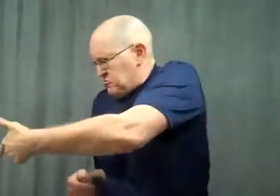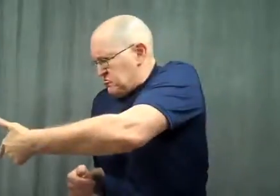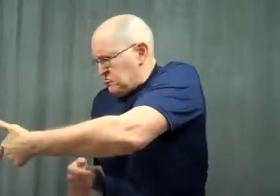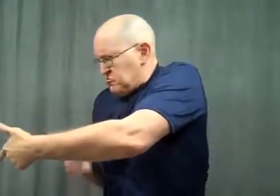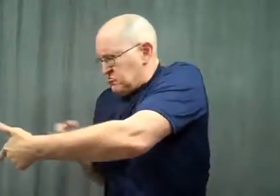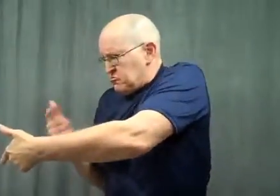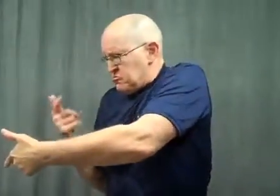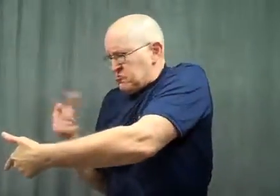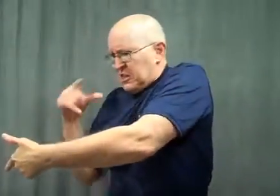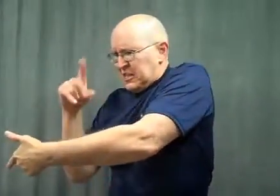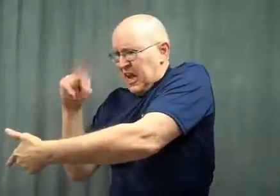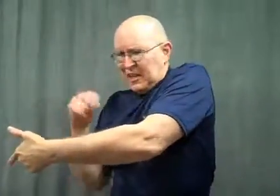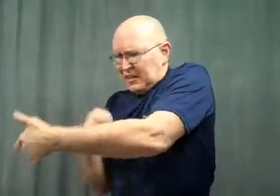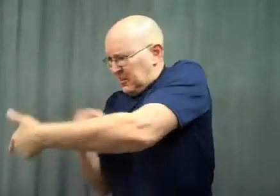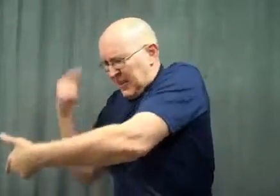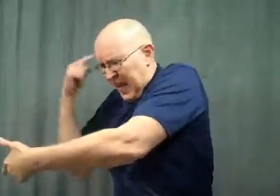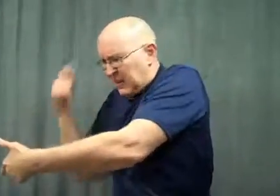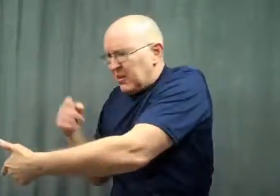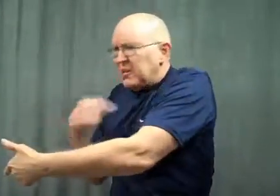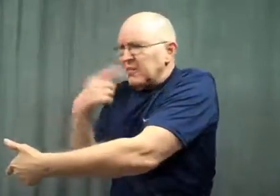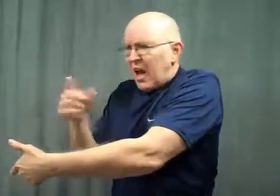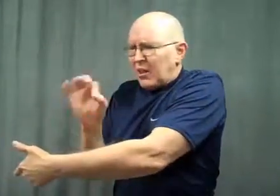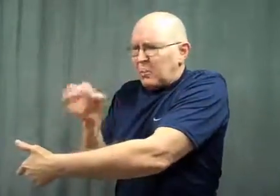So he pointed a gun at the deaf man, and told the interpreter,